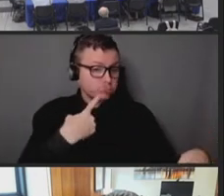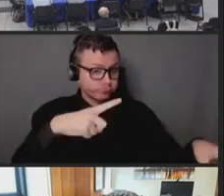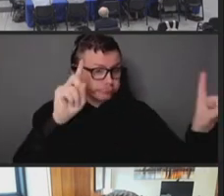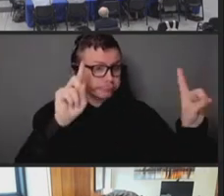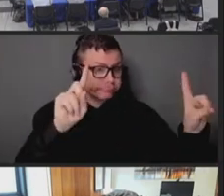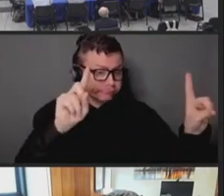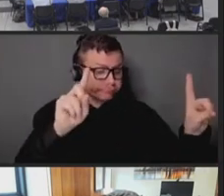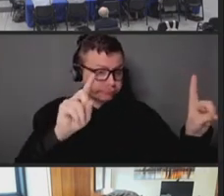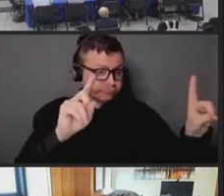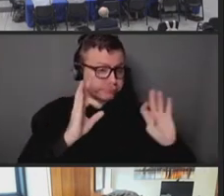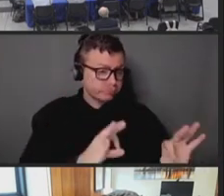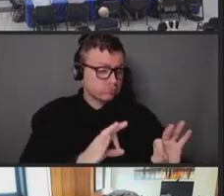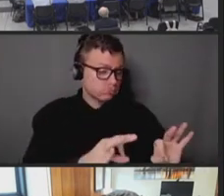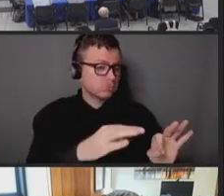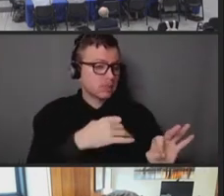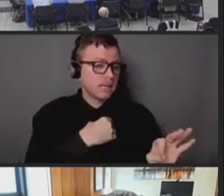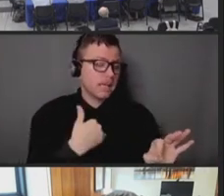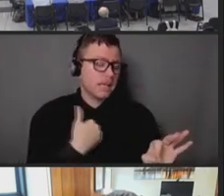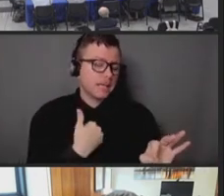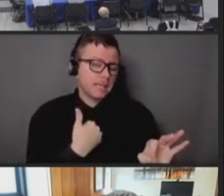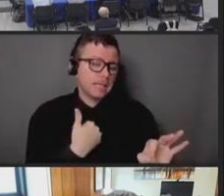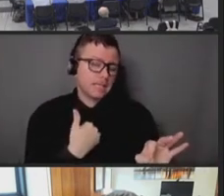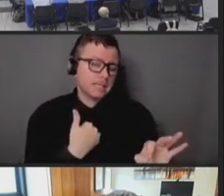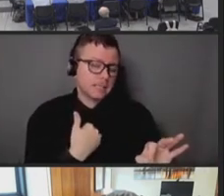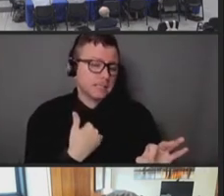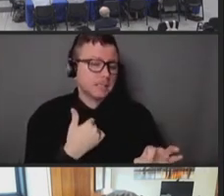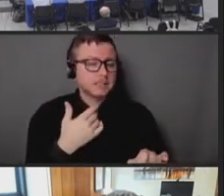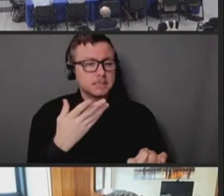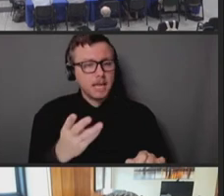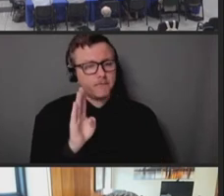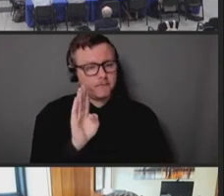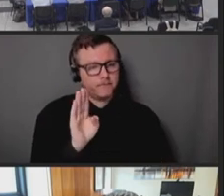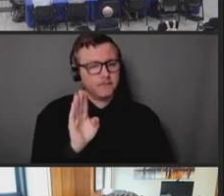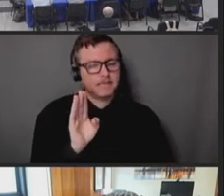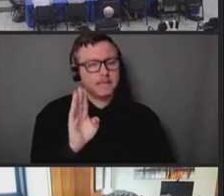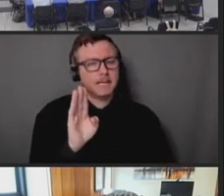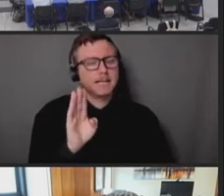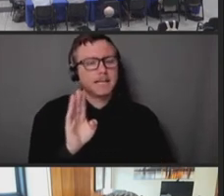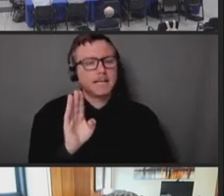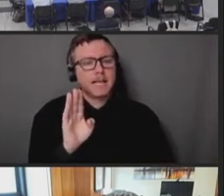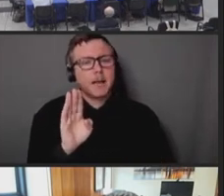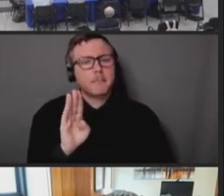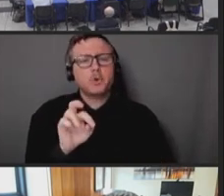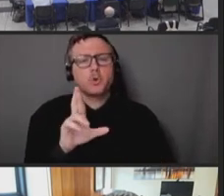there were also a number of, frankly, bureaucratic limitations -- some of them there for good